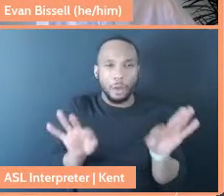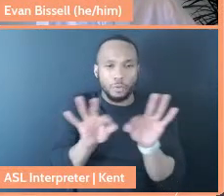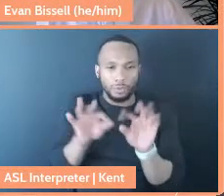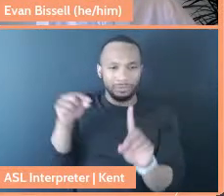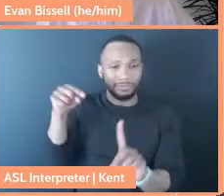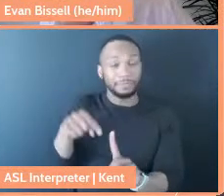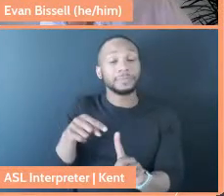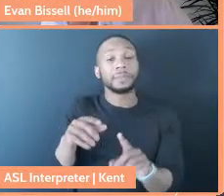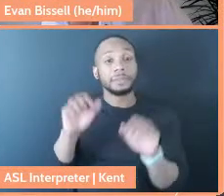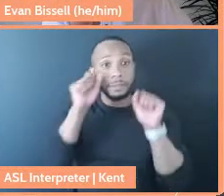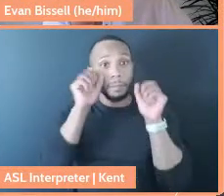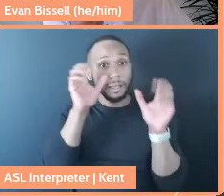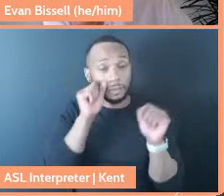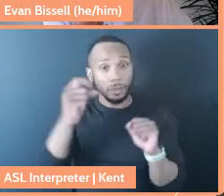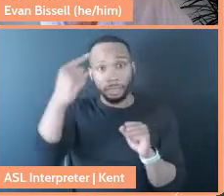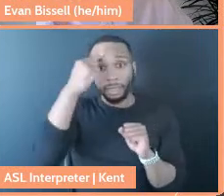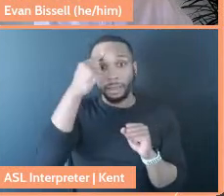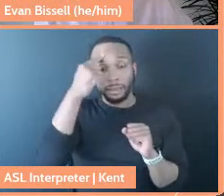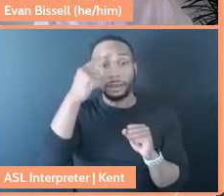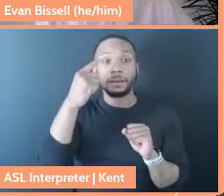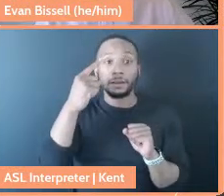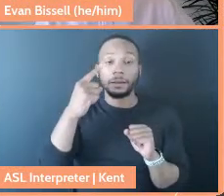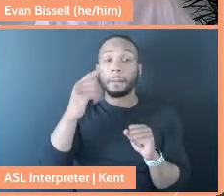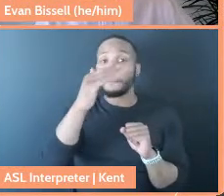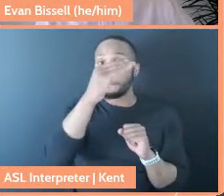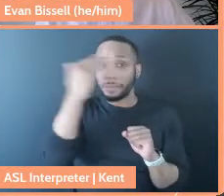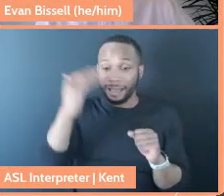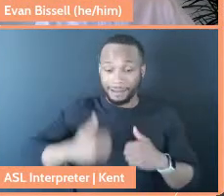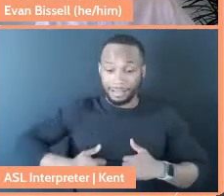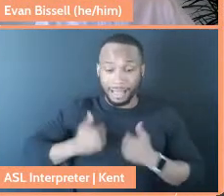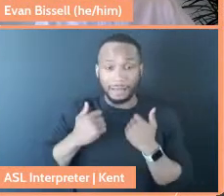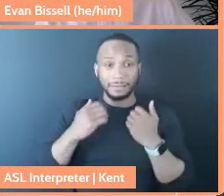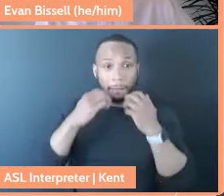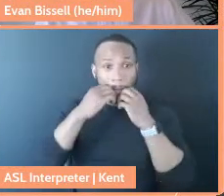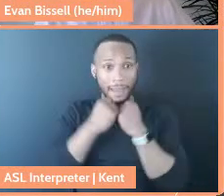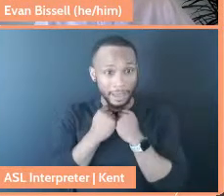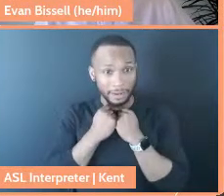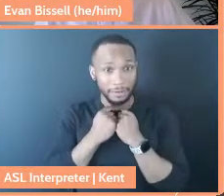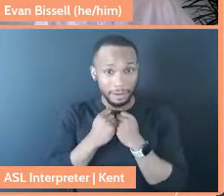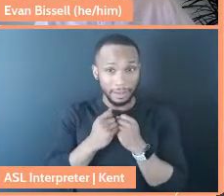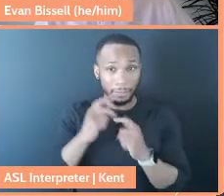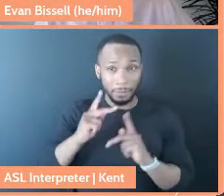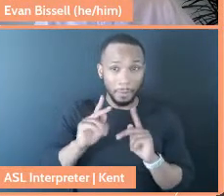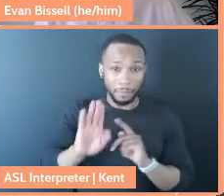We think the whole mean Black Lives Matter, and then you get a pushback saying, "No, they don't.